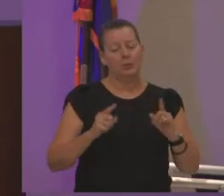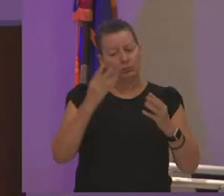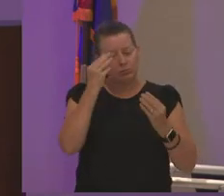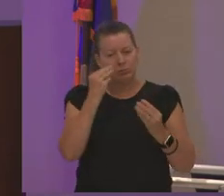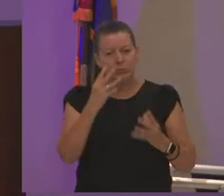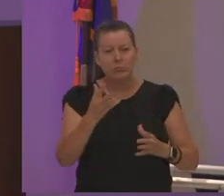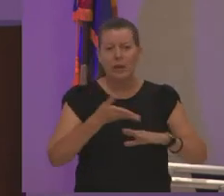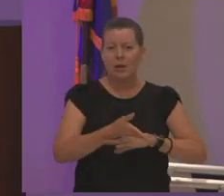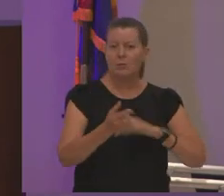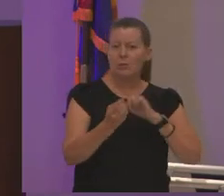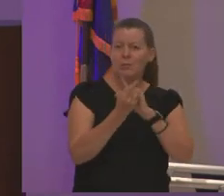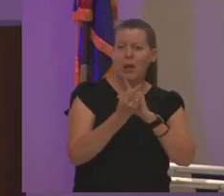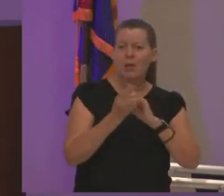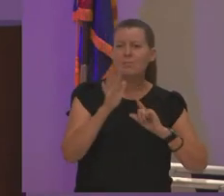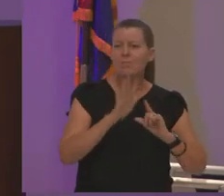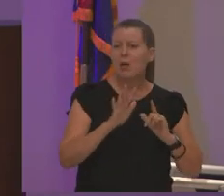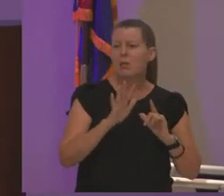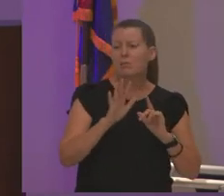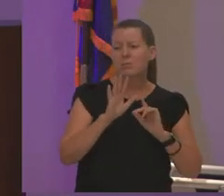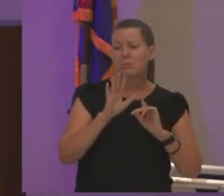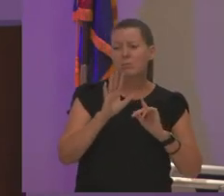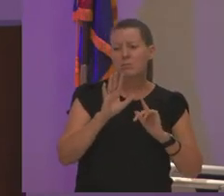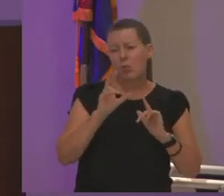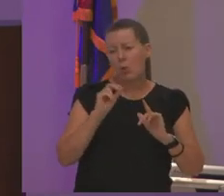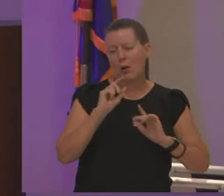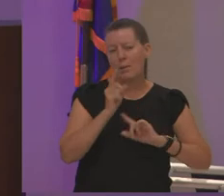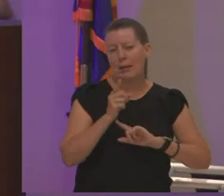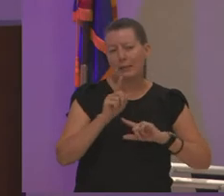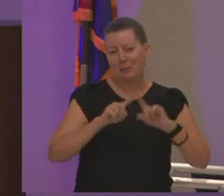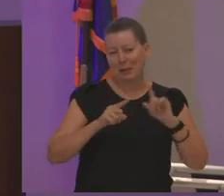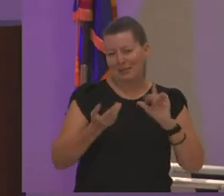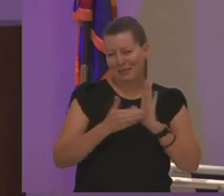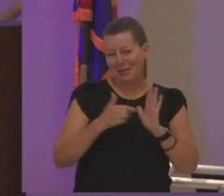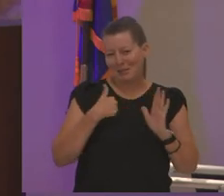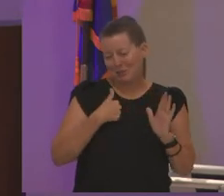we met for about 30 it was supposed to be 30 minutes but of course it's me again so um